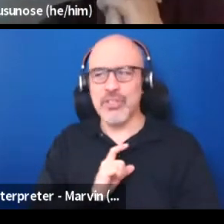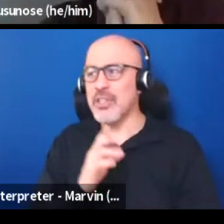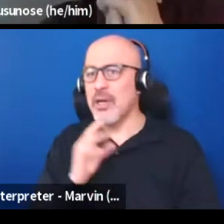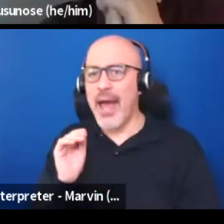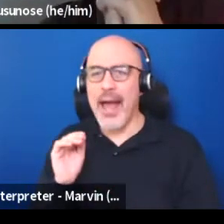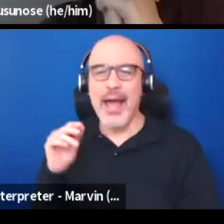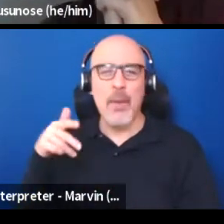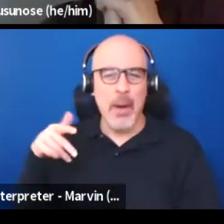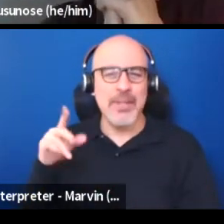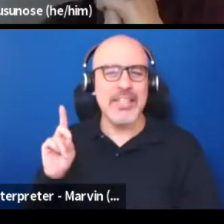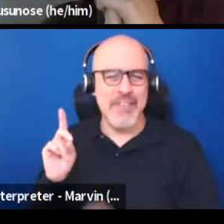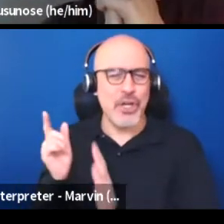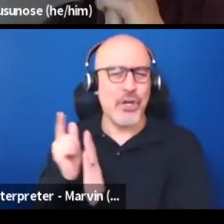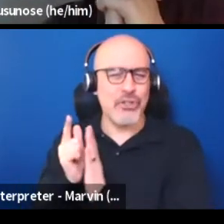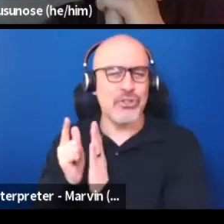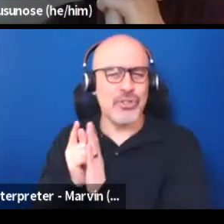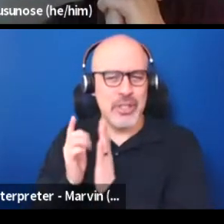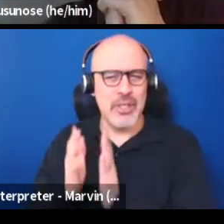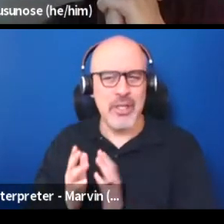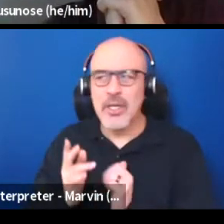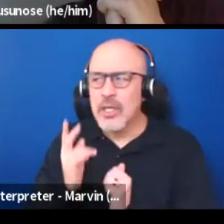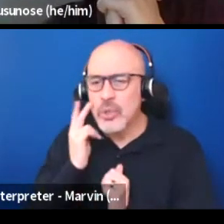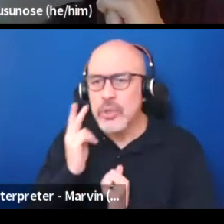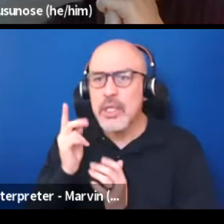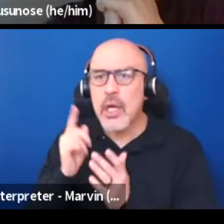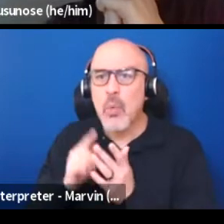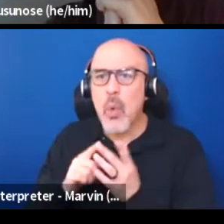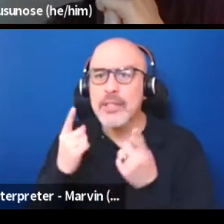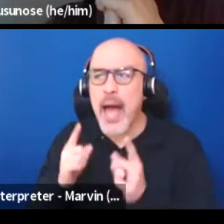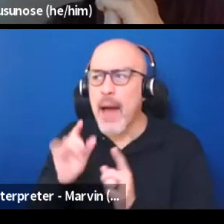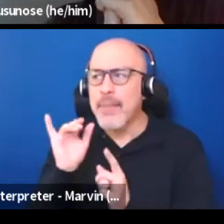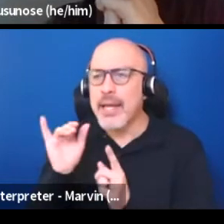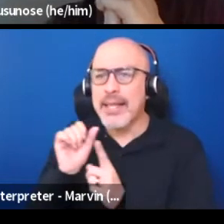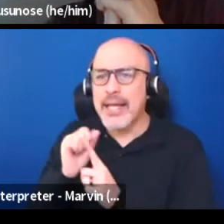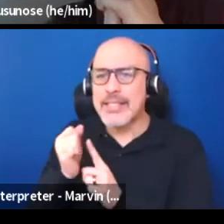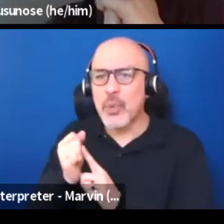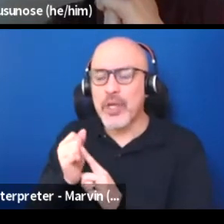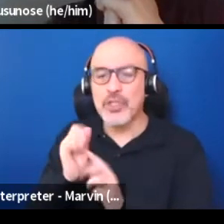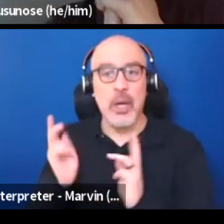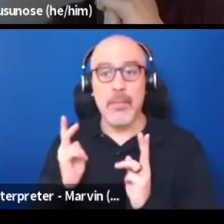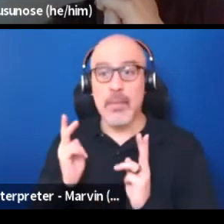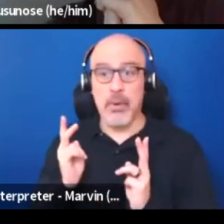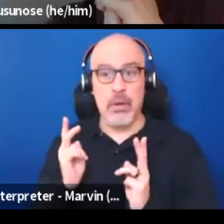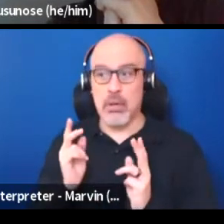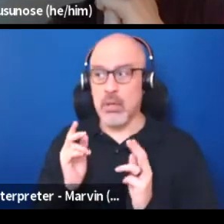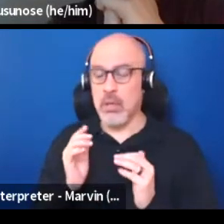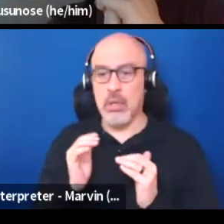around what is actually happening in that situation. 'Cause lots of times people will get called into a scene